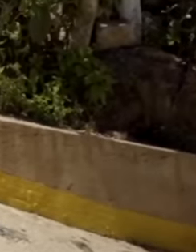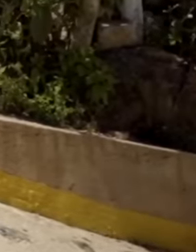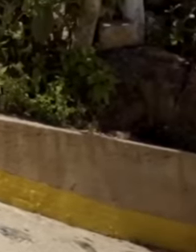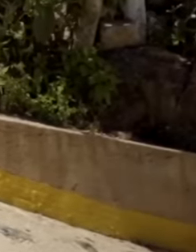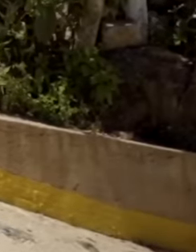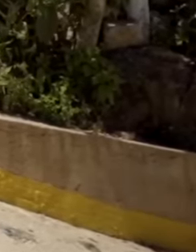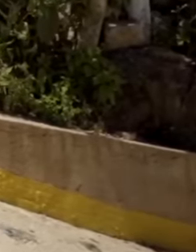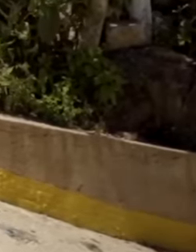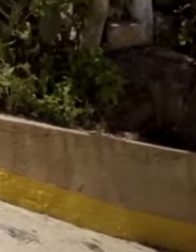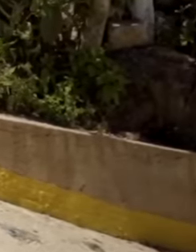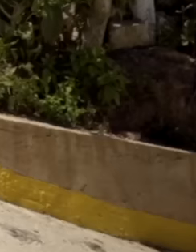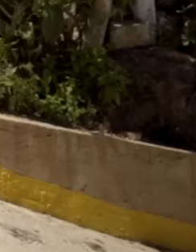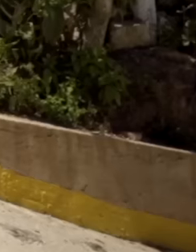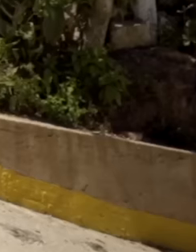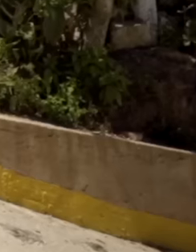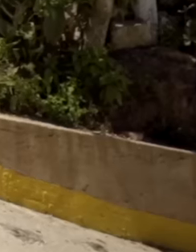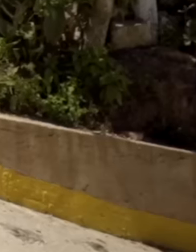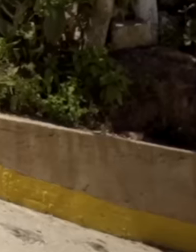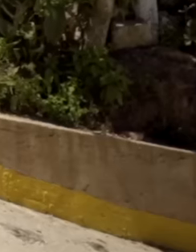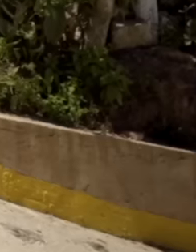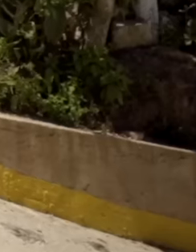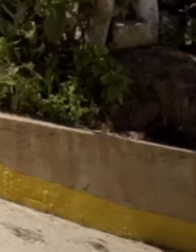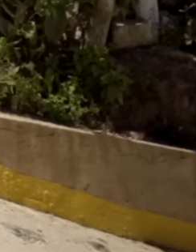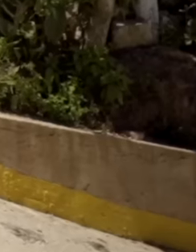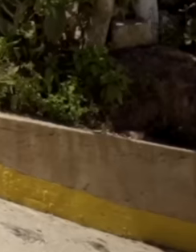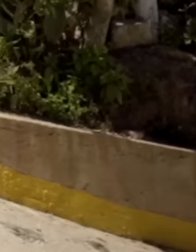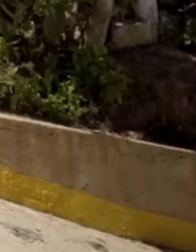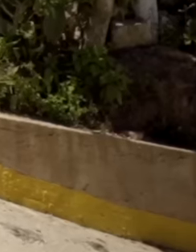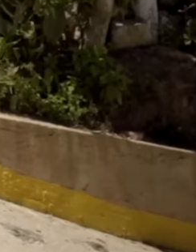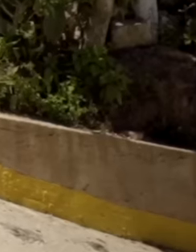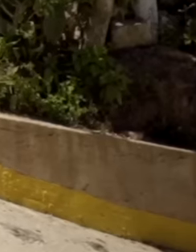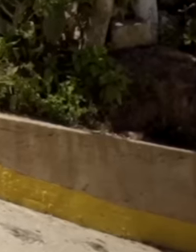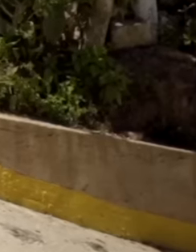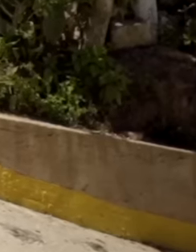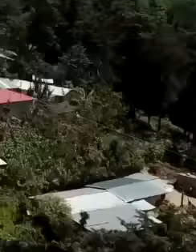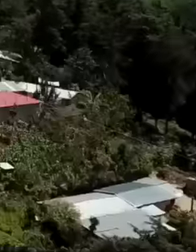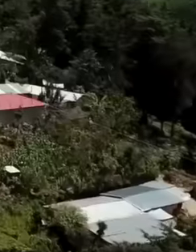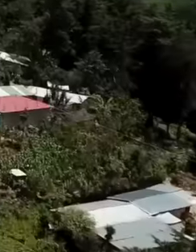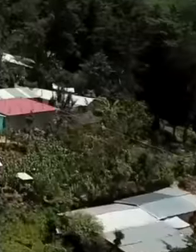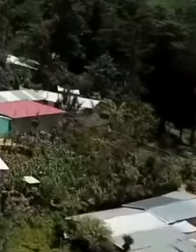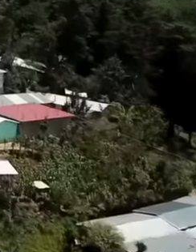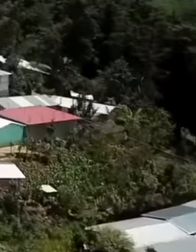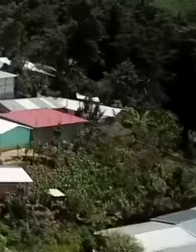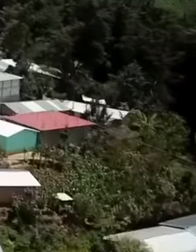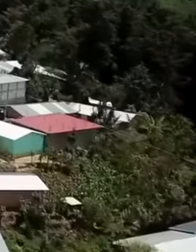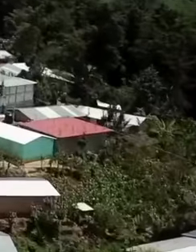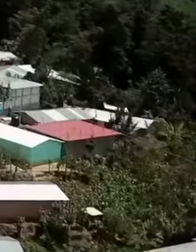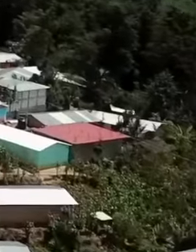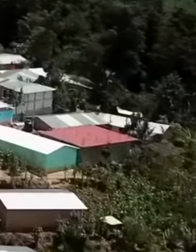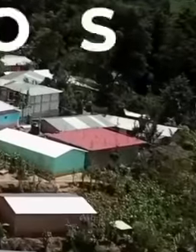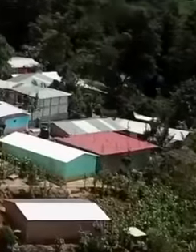internal governments there has been a lot of benefit. Thanks also to them, as of today,